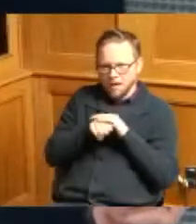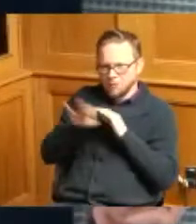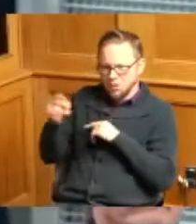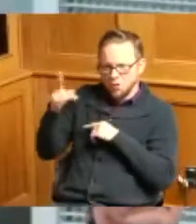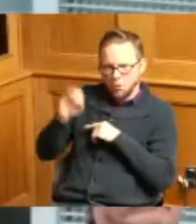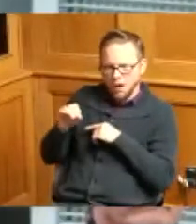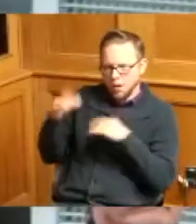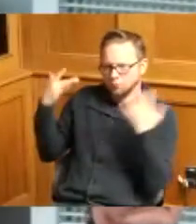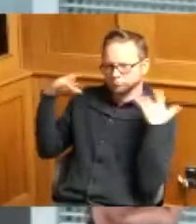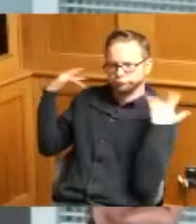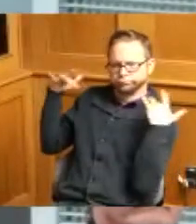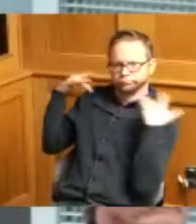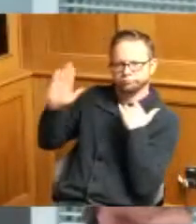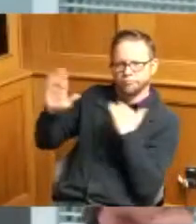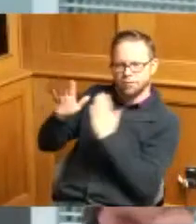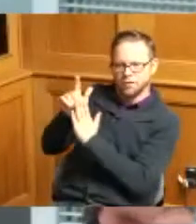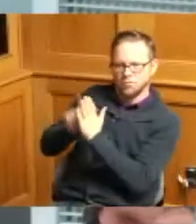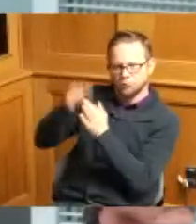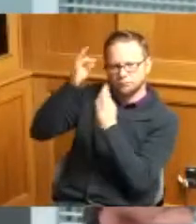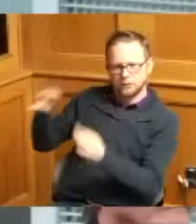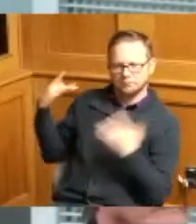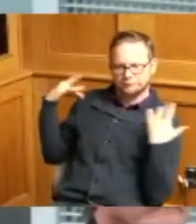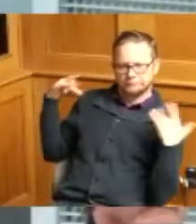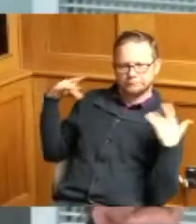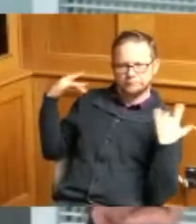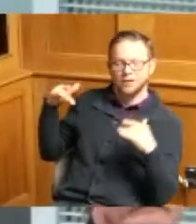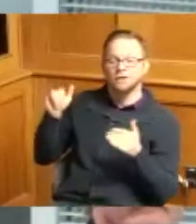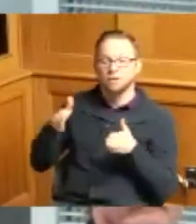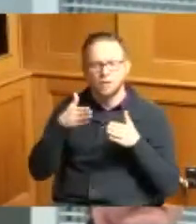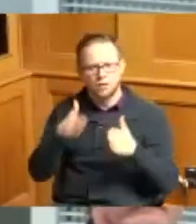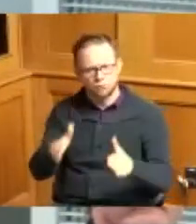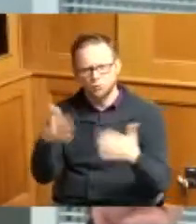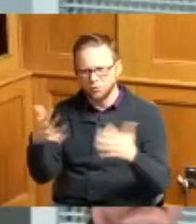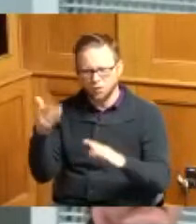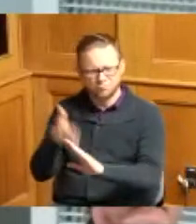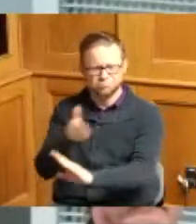the roads are based on the dedication and acceptance of 1924 the neighborhood